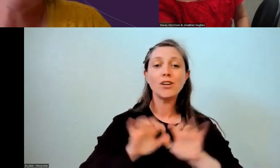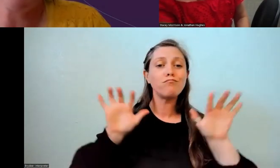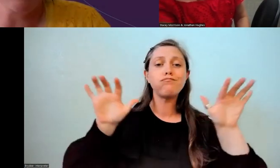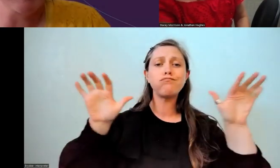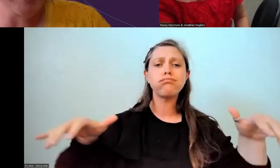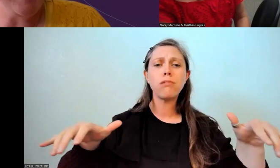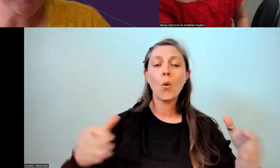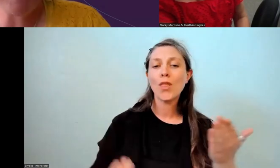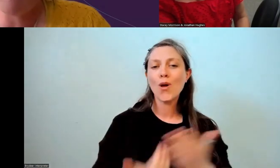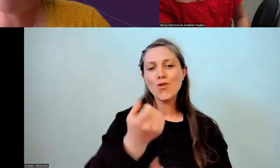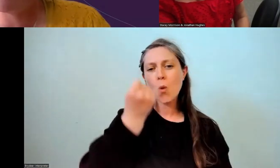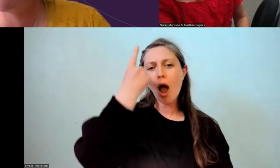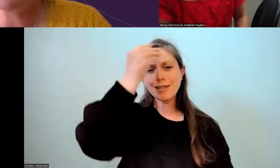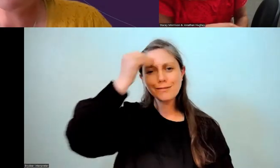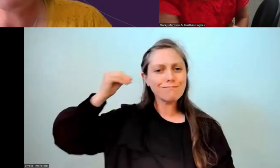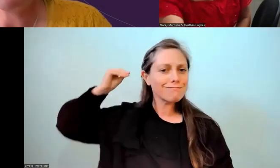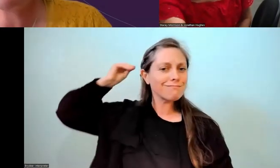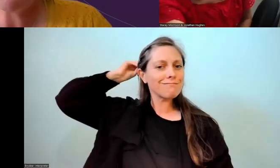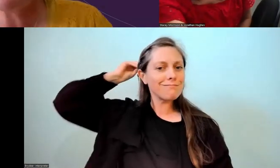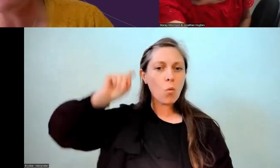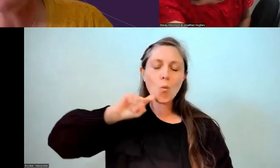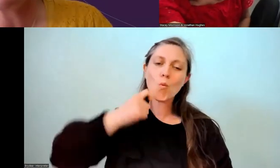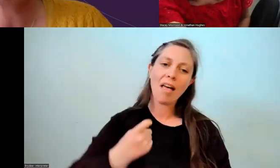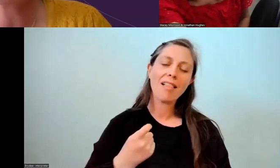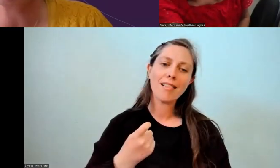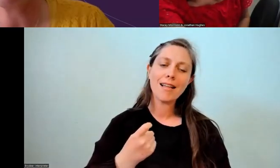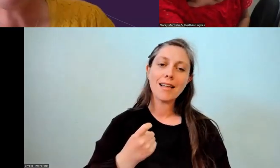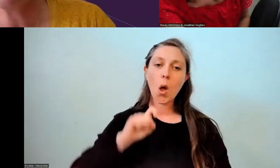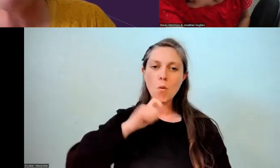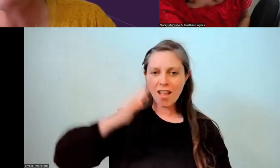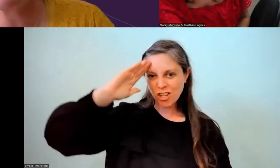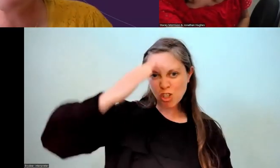with a determination on how you might consider